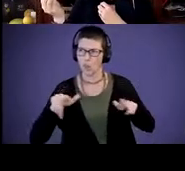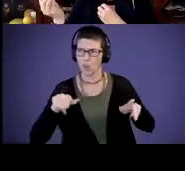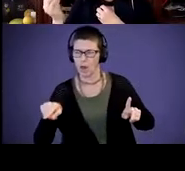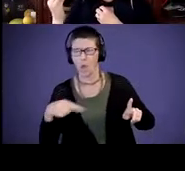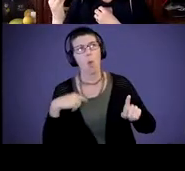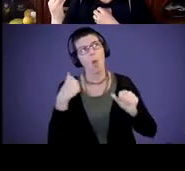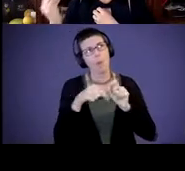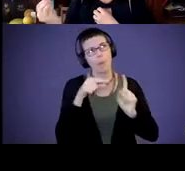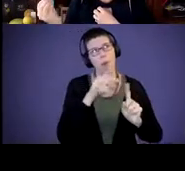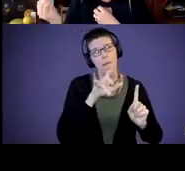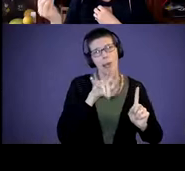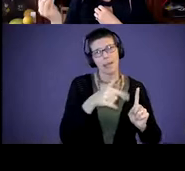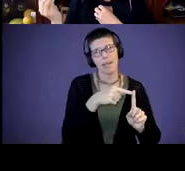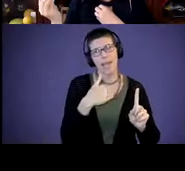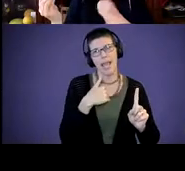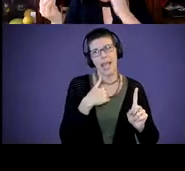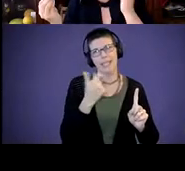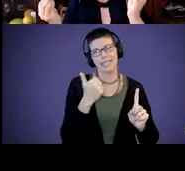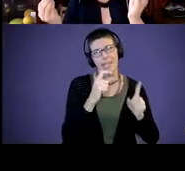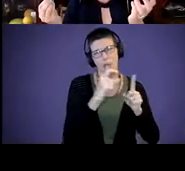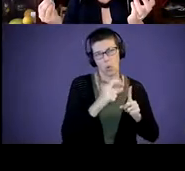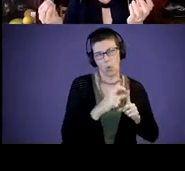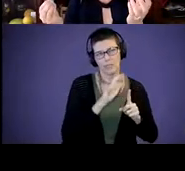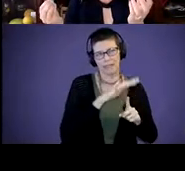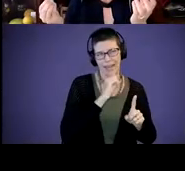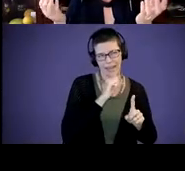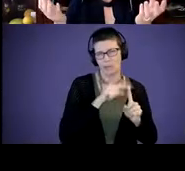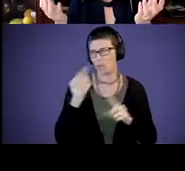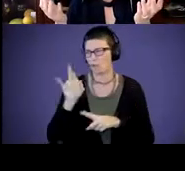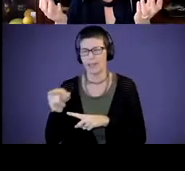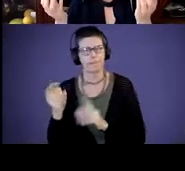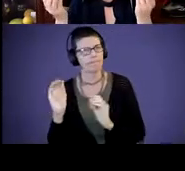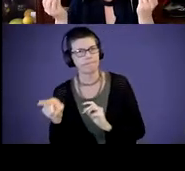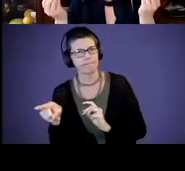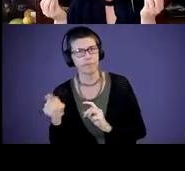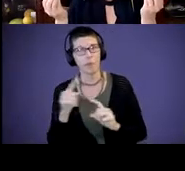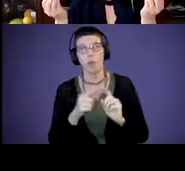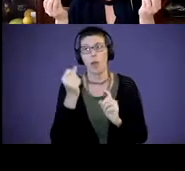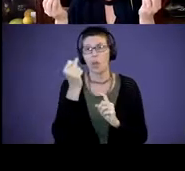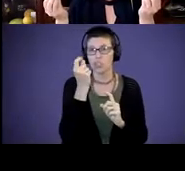had 10 words by this age, but Riley doesn't. But understanding, even within our own home,